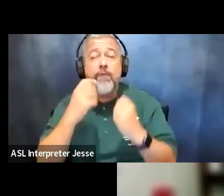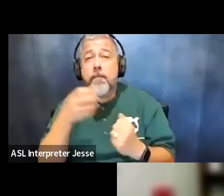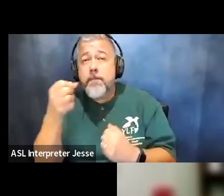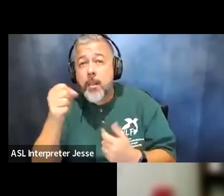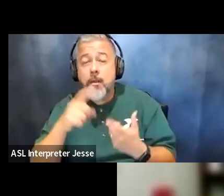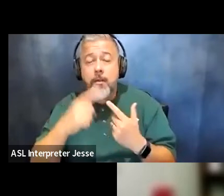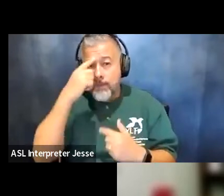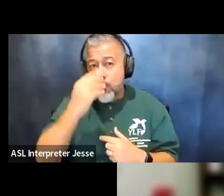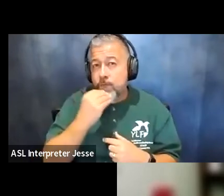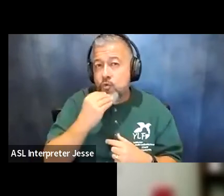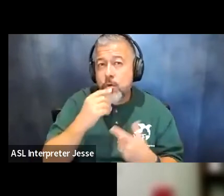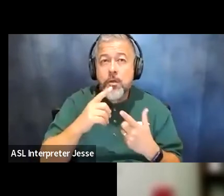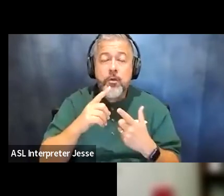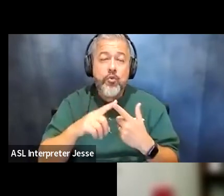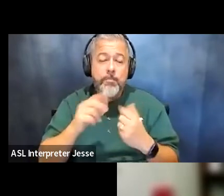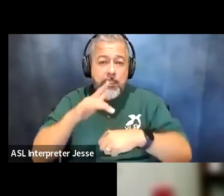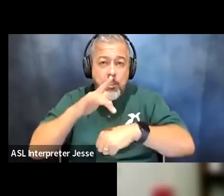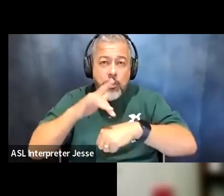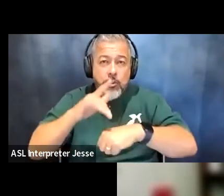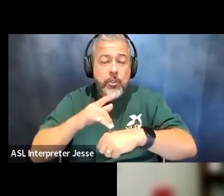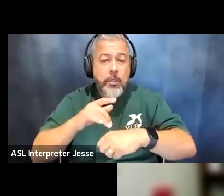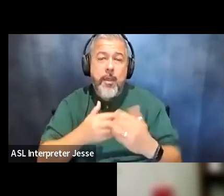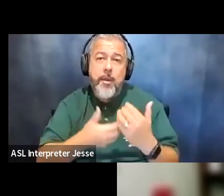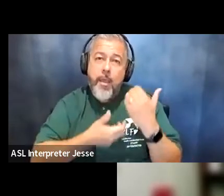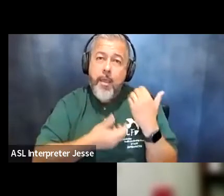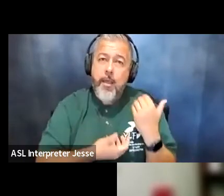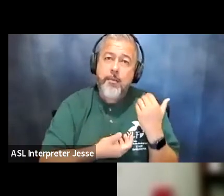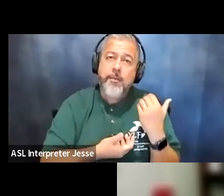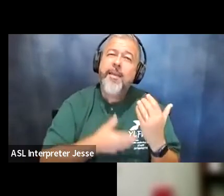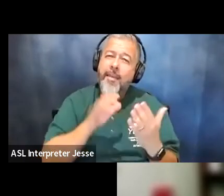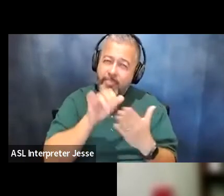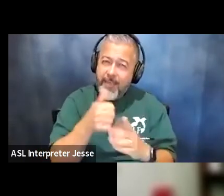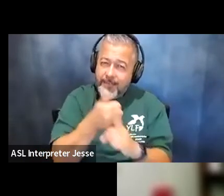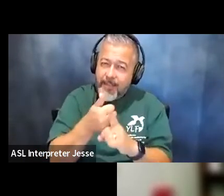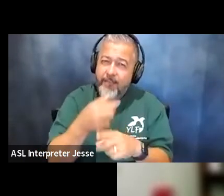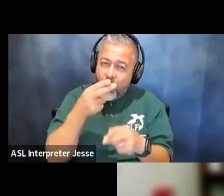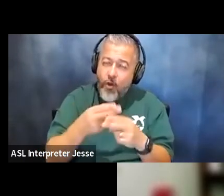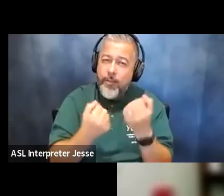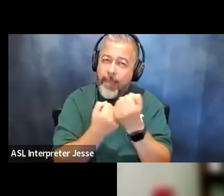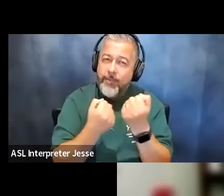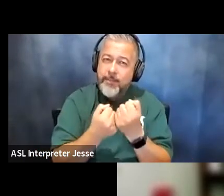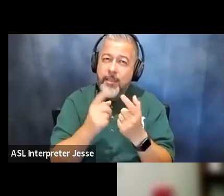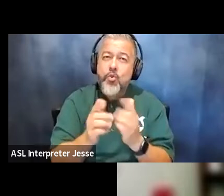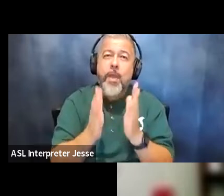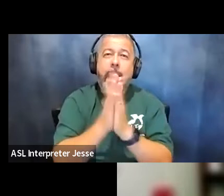to be held and touched and loved and and that's advocacy you're asking with that cry for help